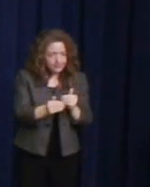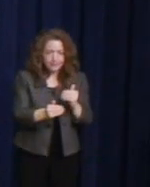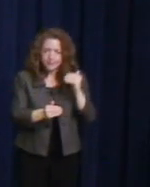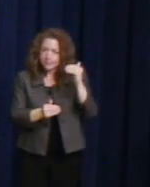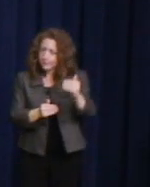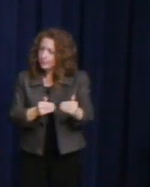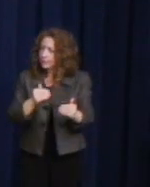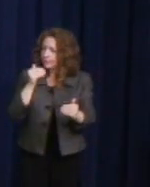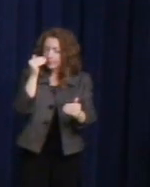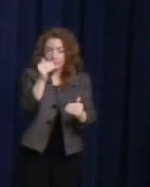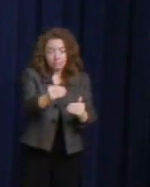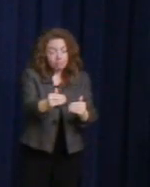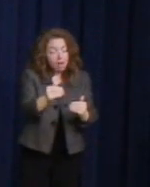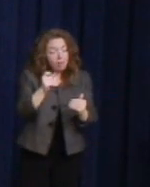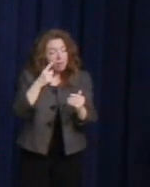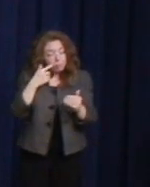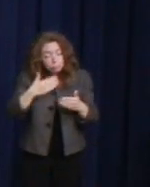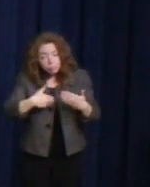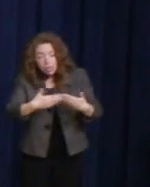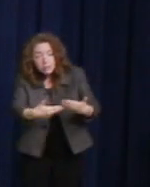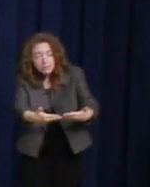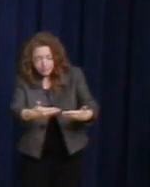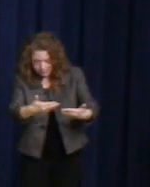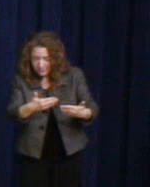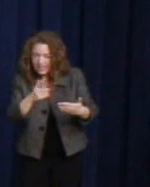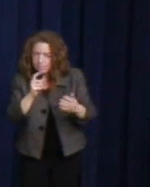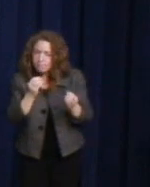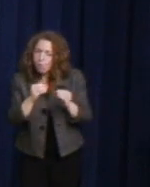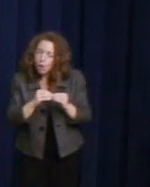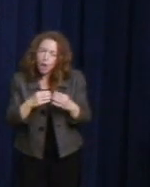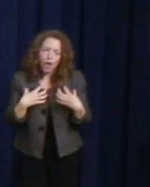and conviction, like the ones that made Harvey Milk